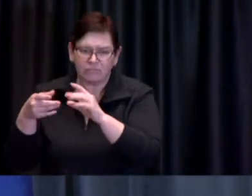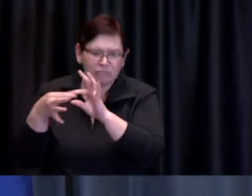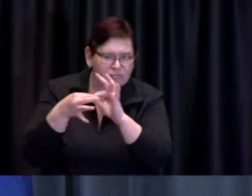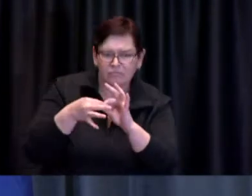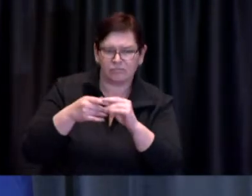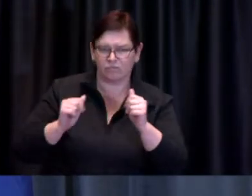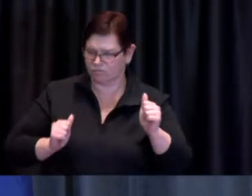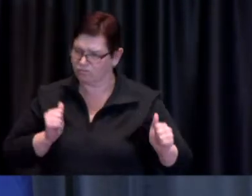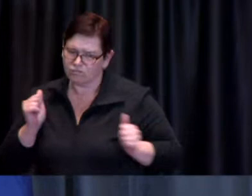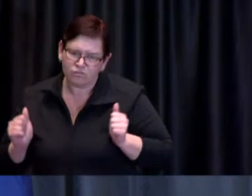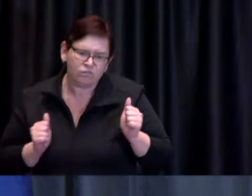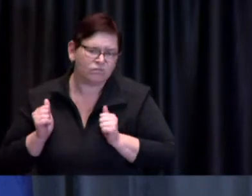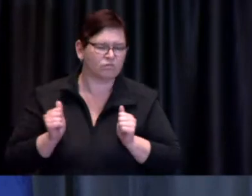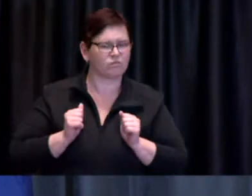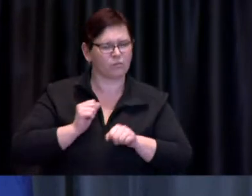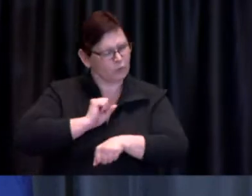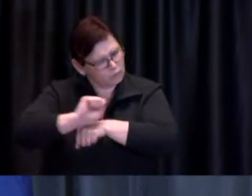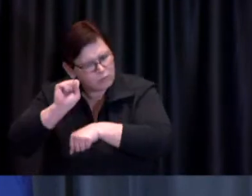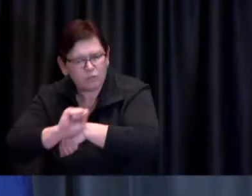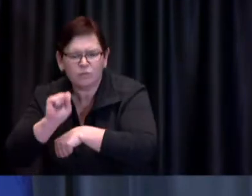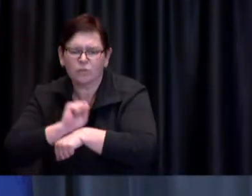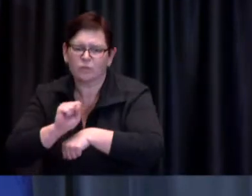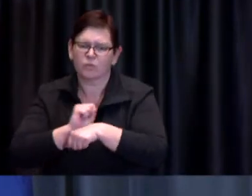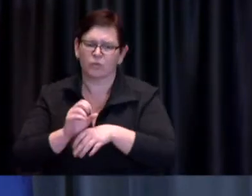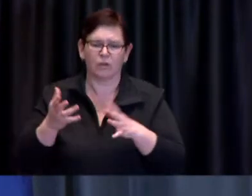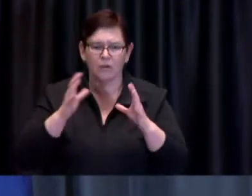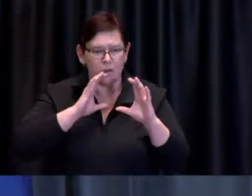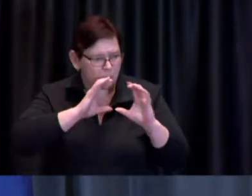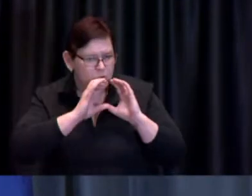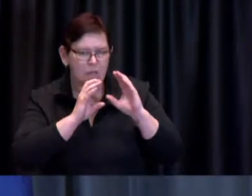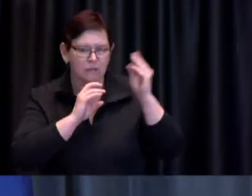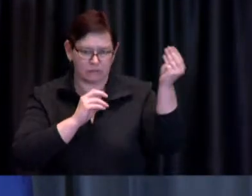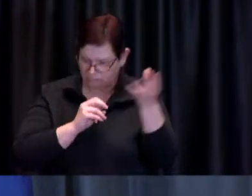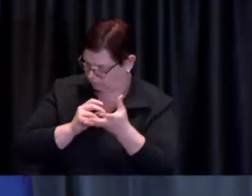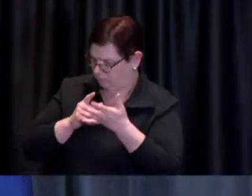receive complaints to prioritize them and triage them and to respond to on the